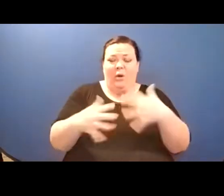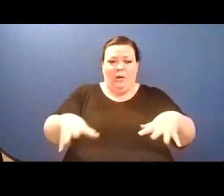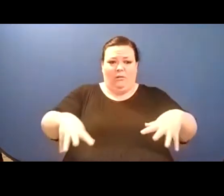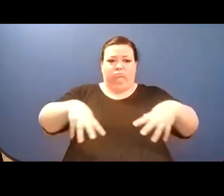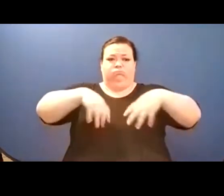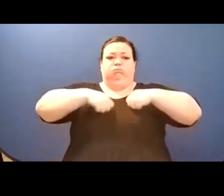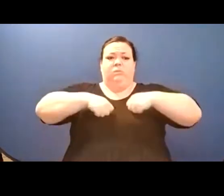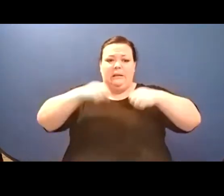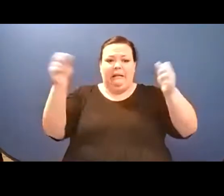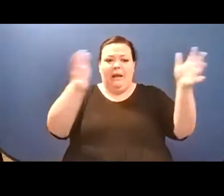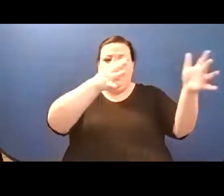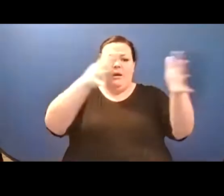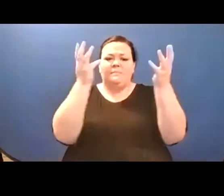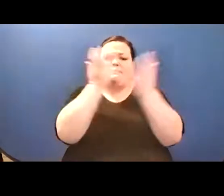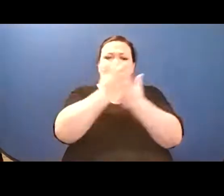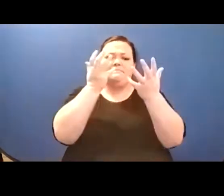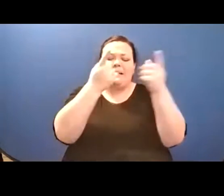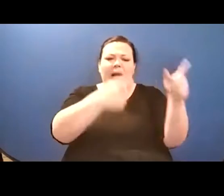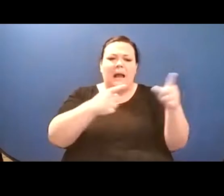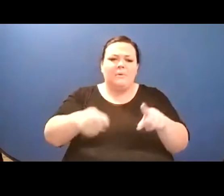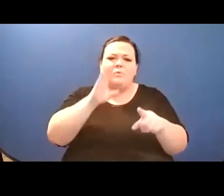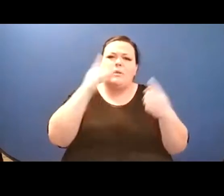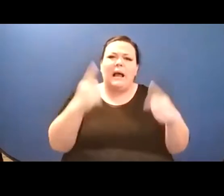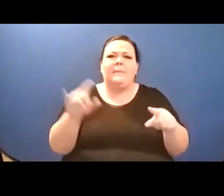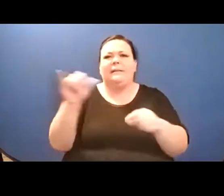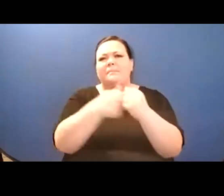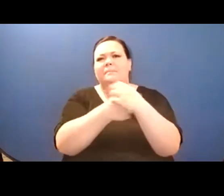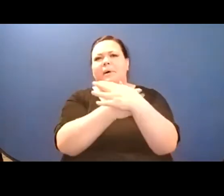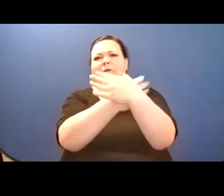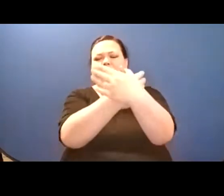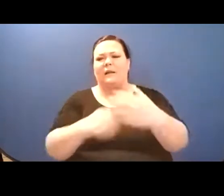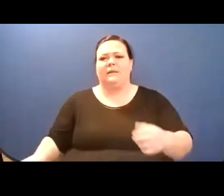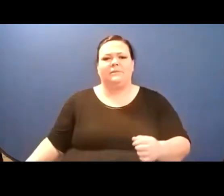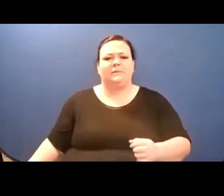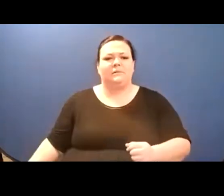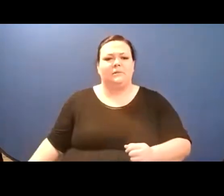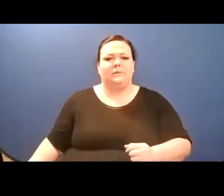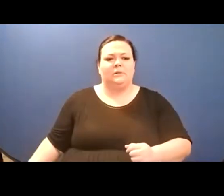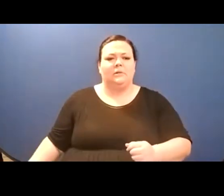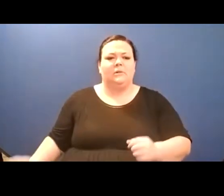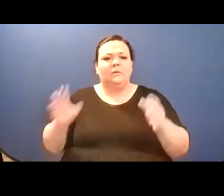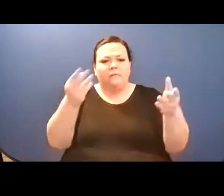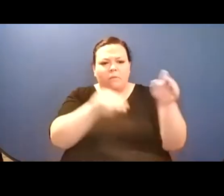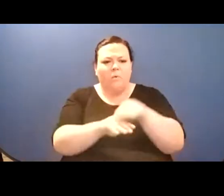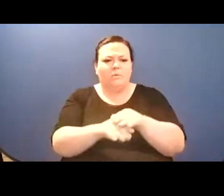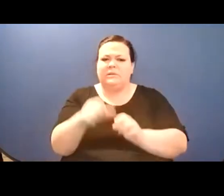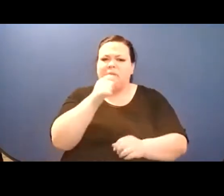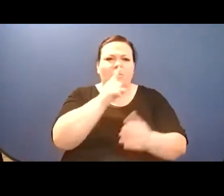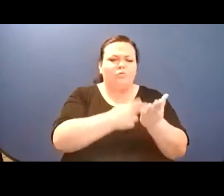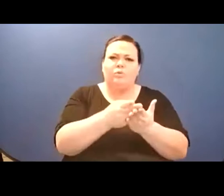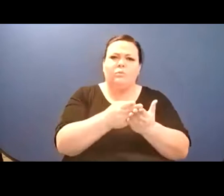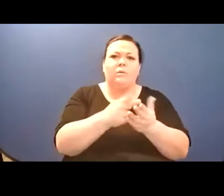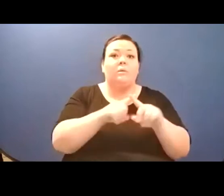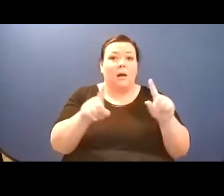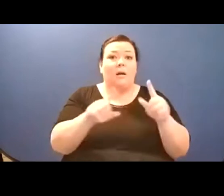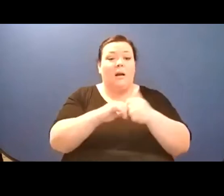you know, she just sits down under a tree and, uh, takes a kind of breather, um, so this is a